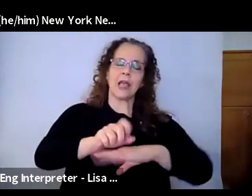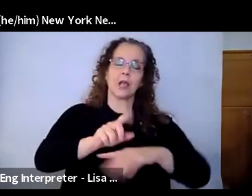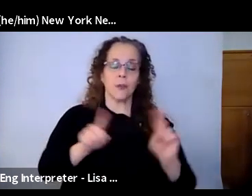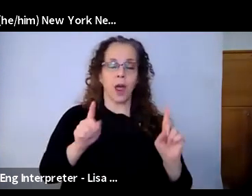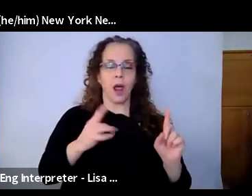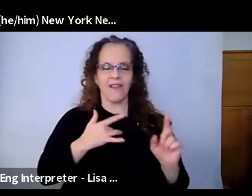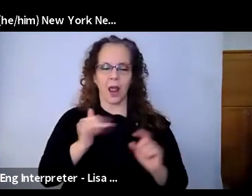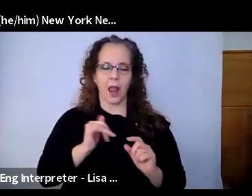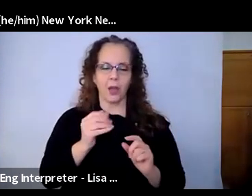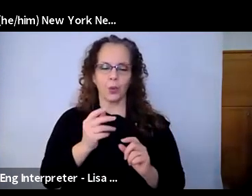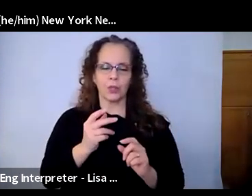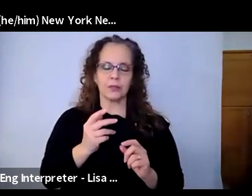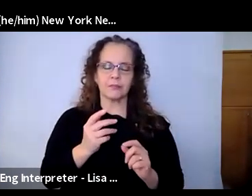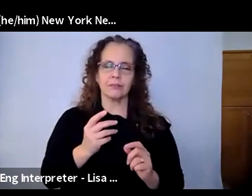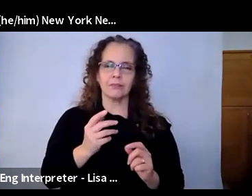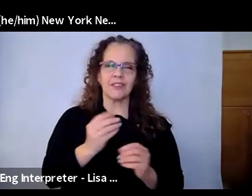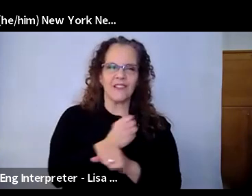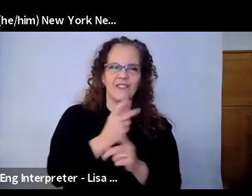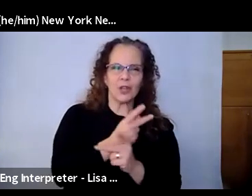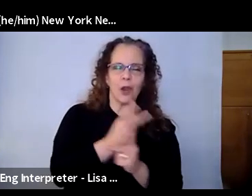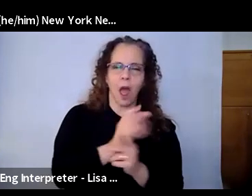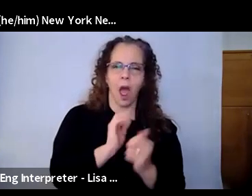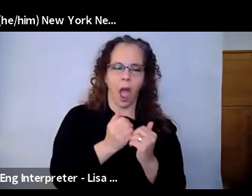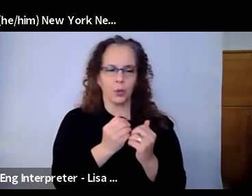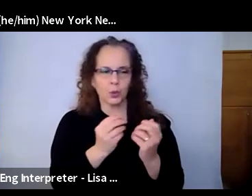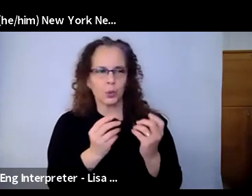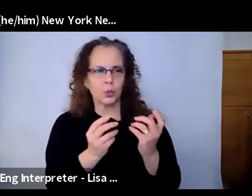so appreciated that you were talking about how ill equipped,